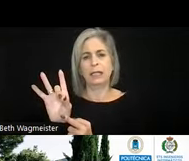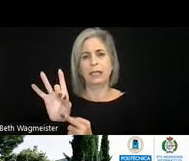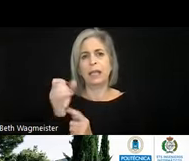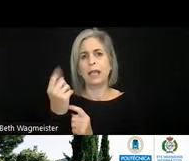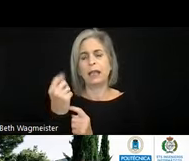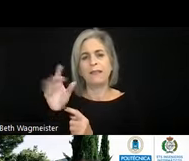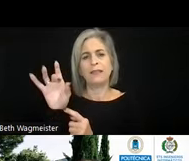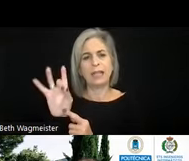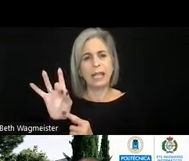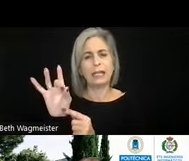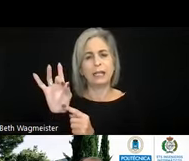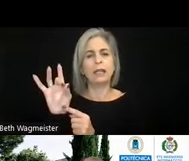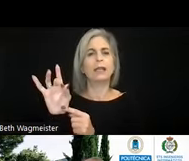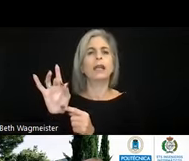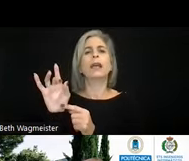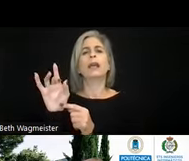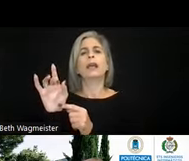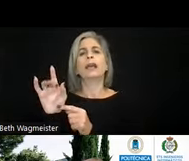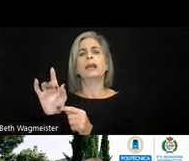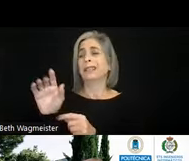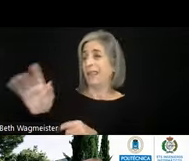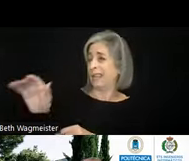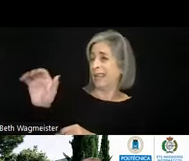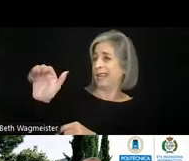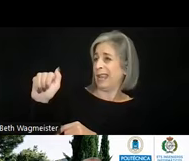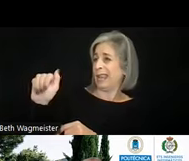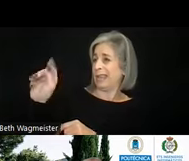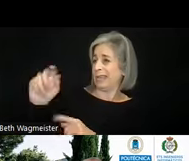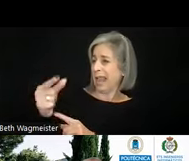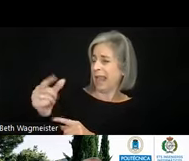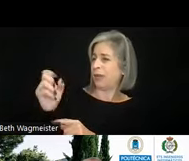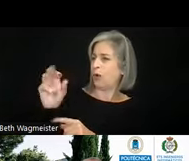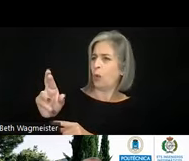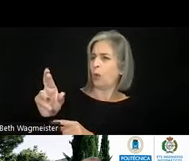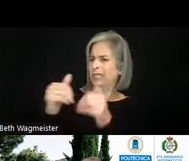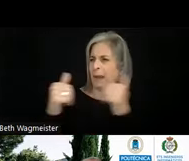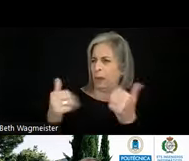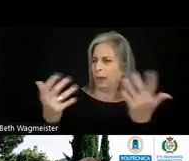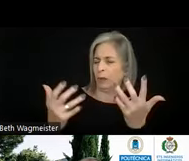clause based on ATAG or a separate entity? >> LOÏC MARTINEZ NORMAND: It is based on